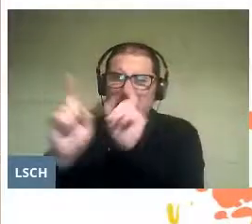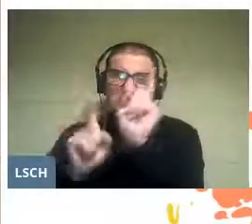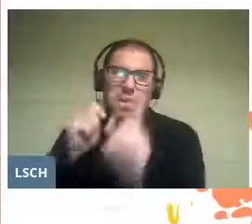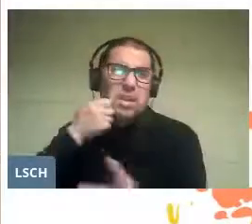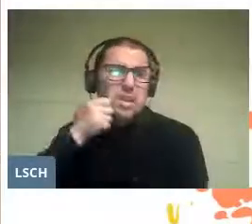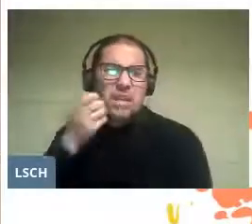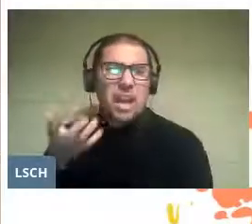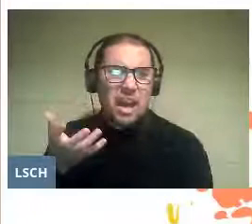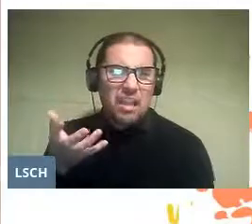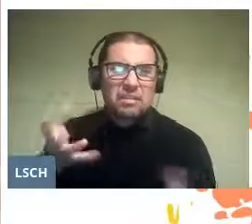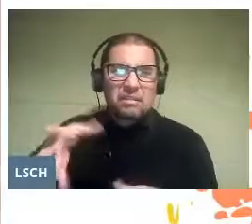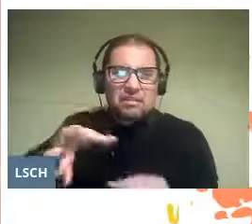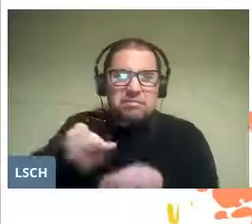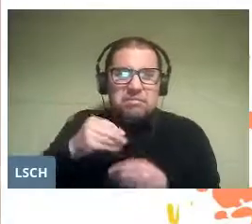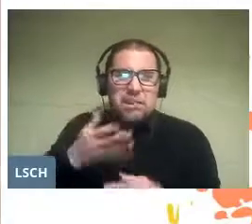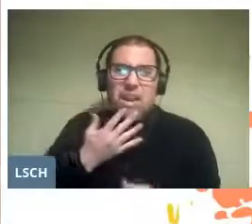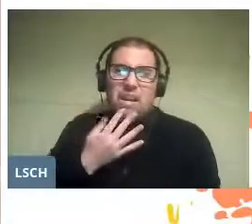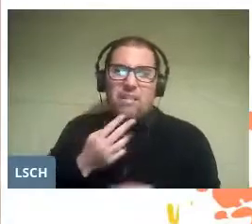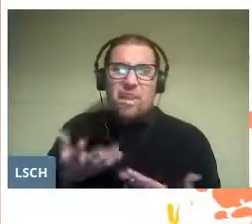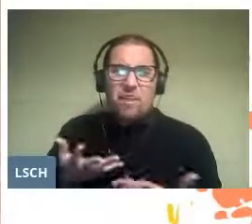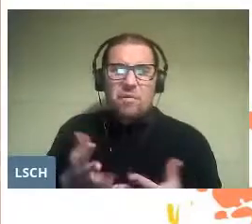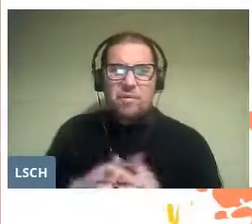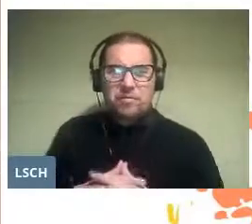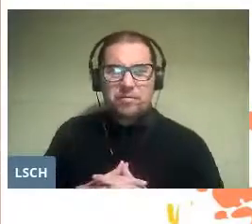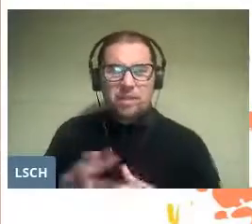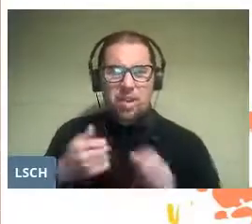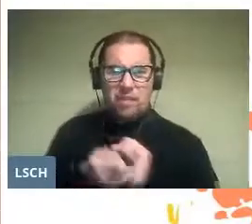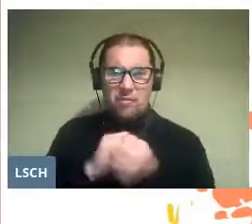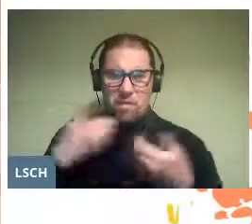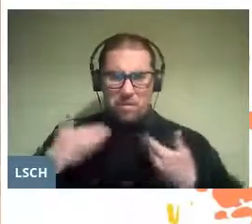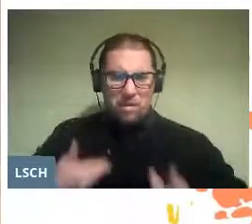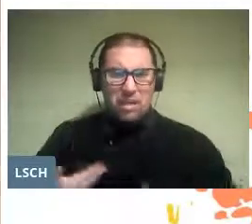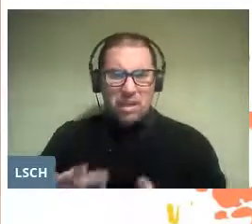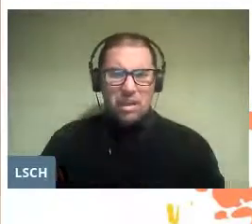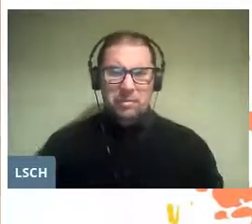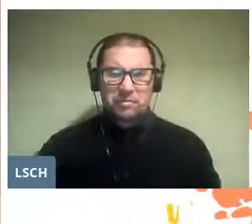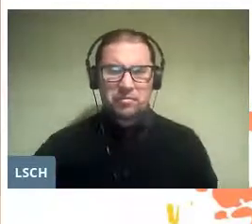that has transformative effects on their life histories,